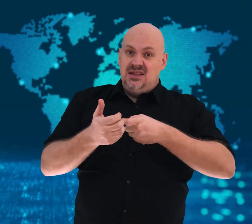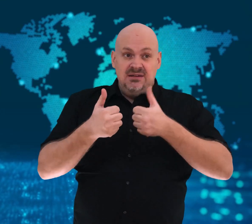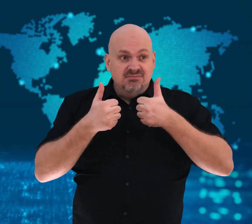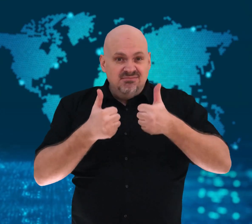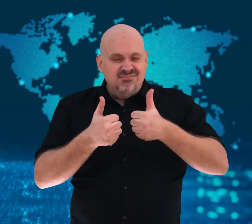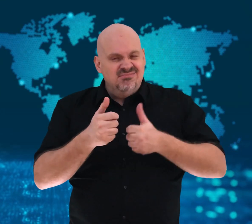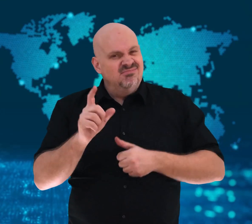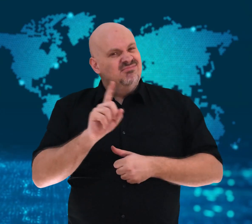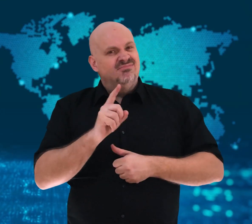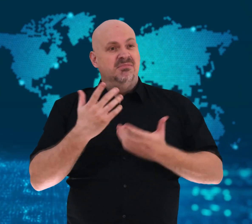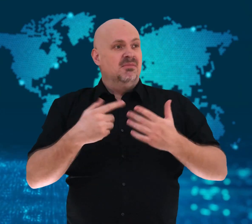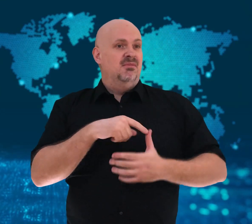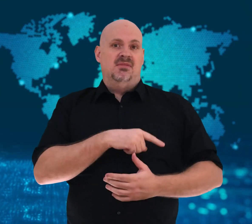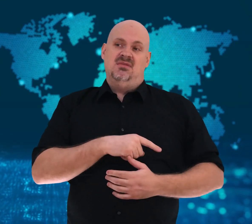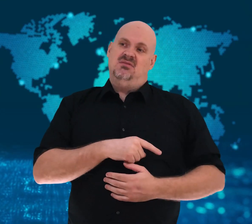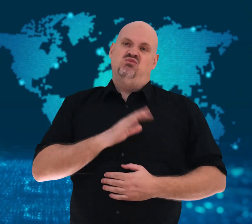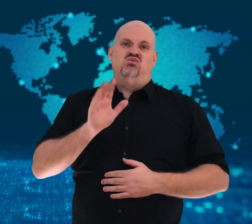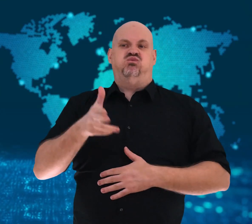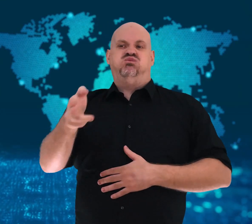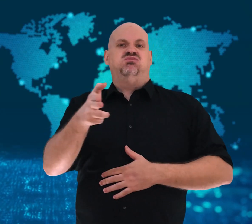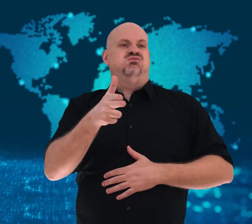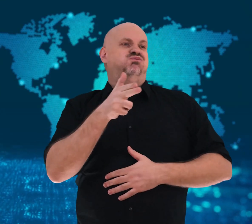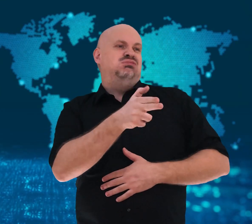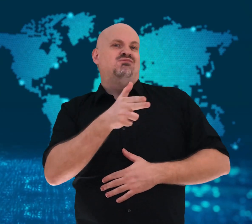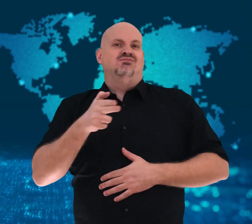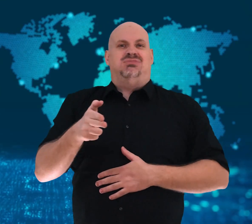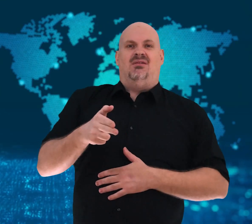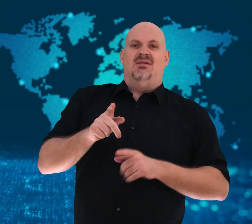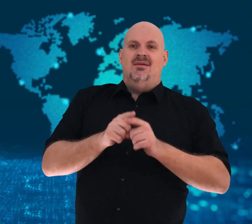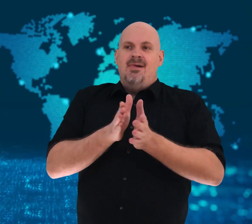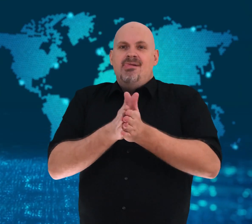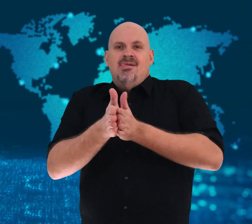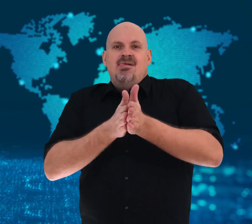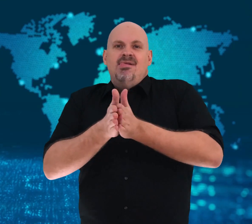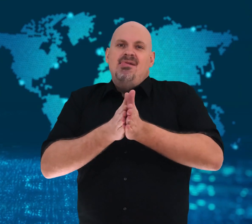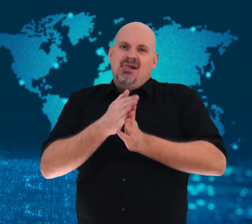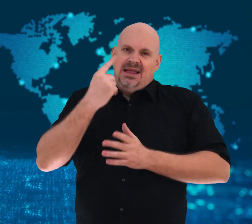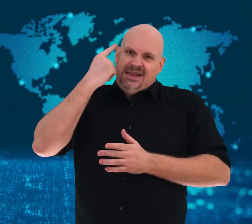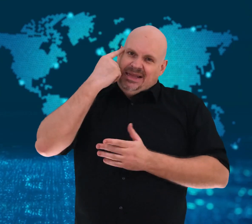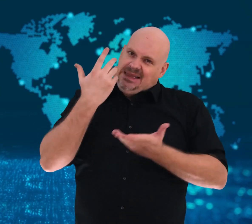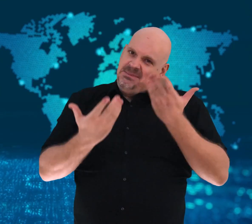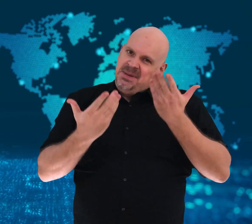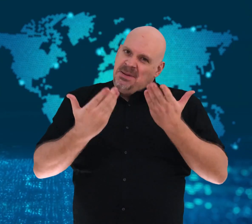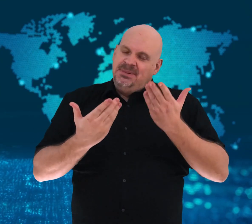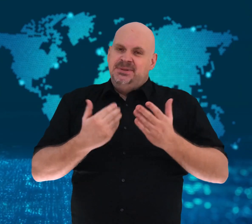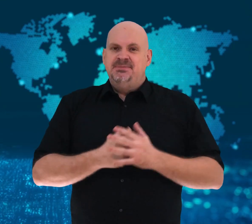saying it may be abused by security forces.